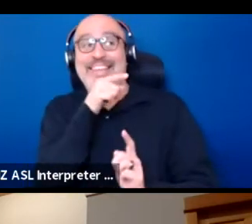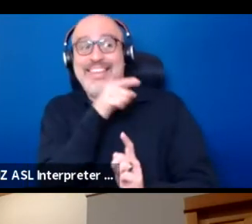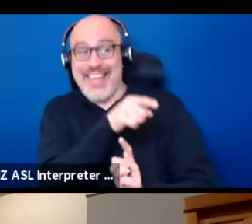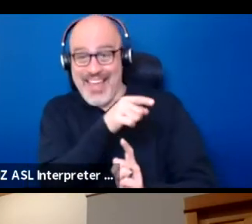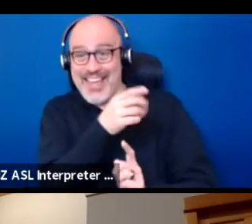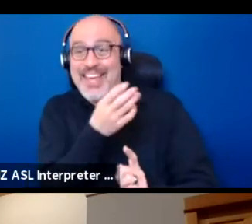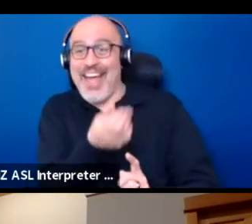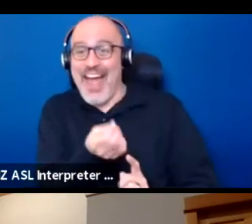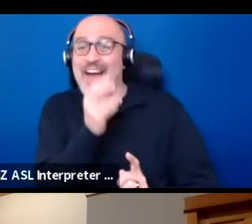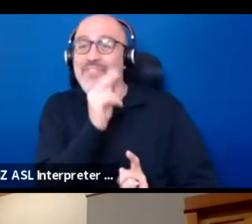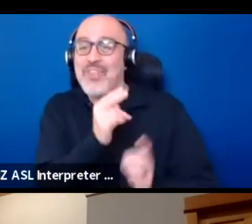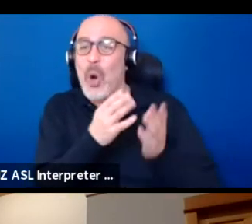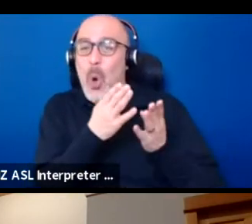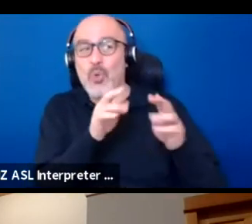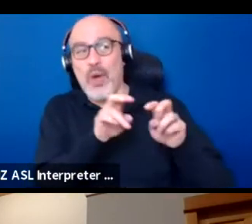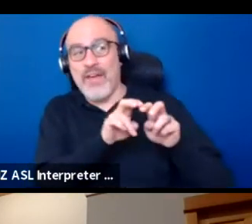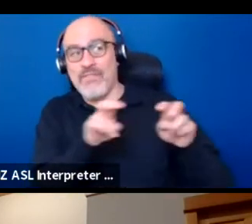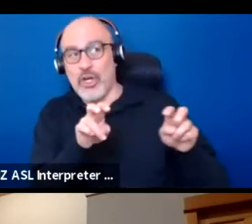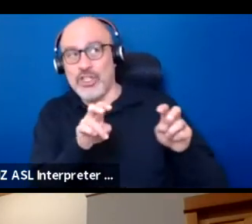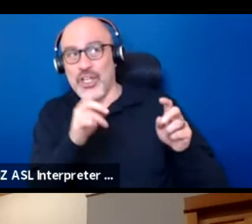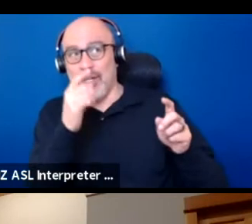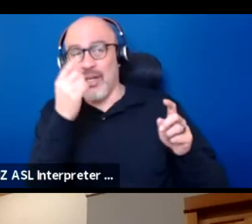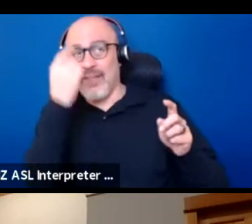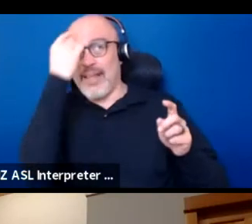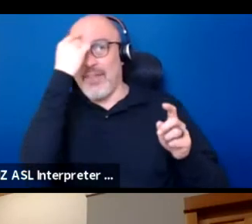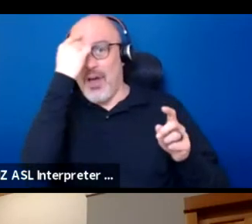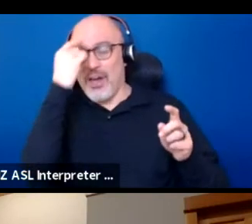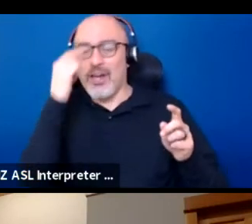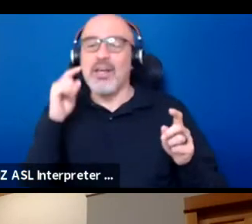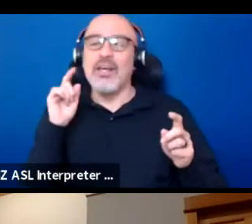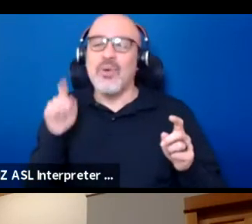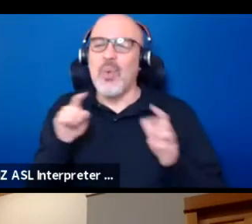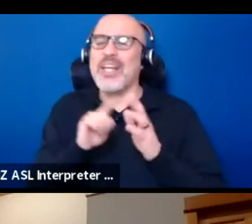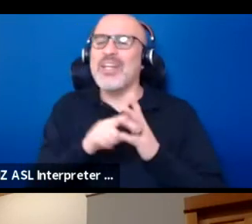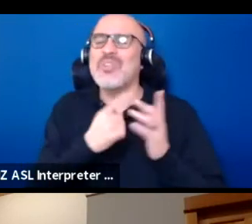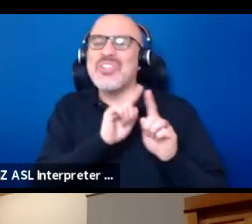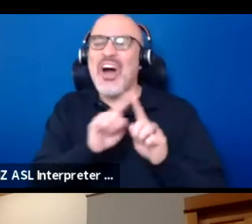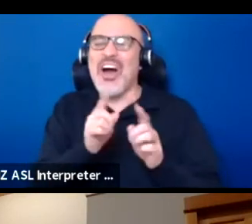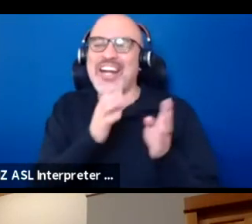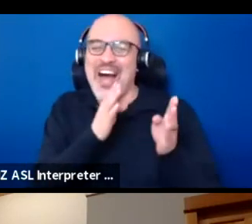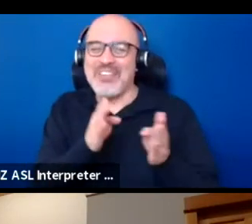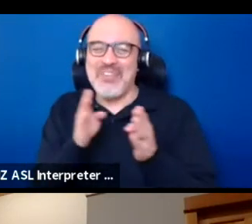of a panel like this and so we need to start thinking of different ways of getting there